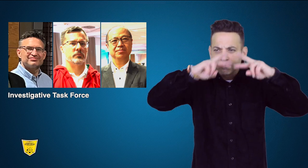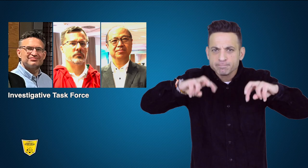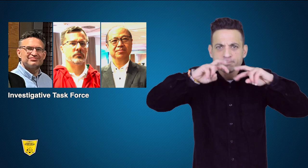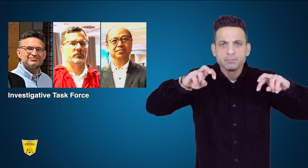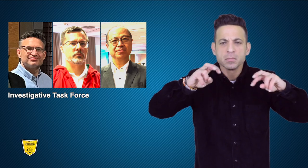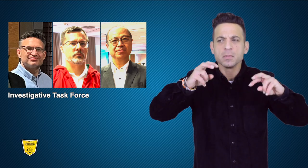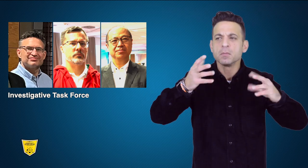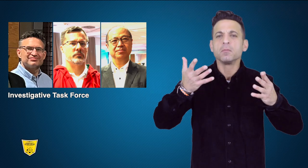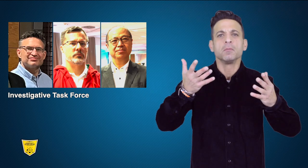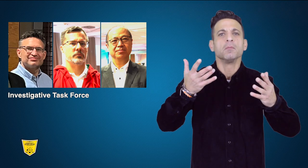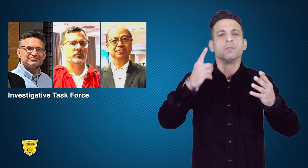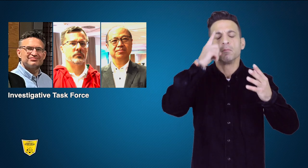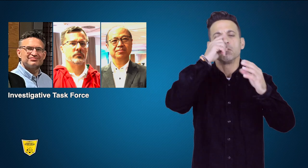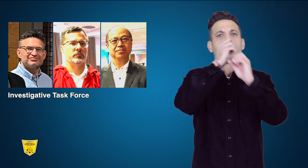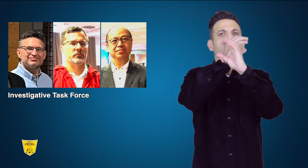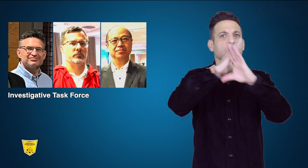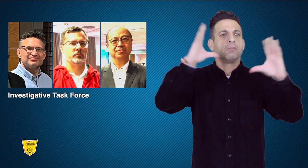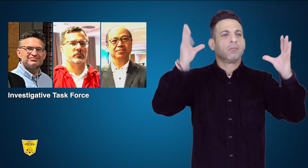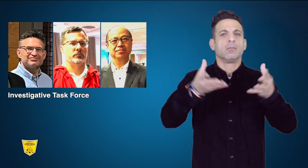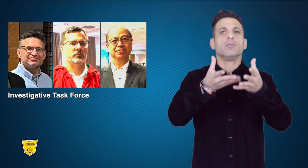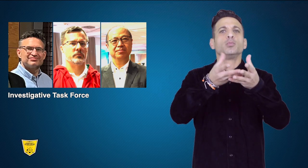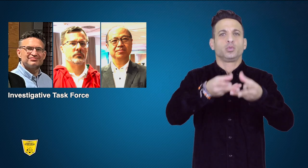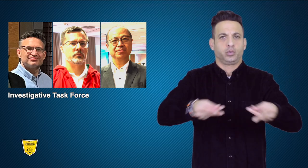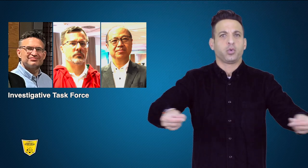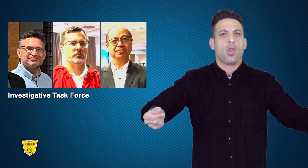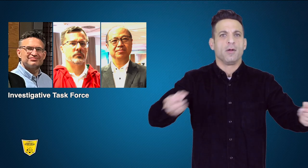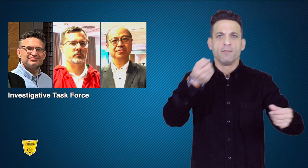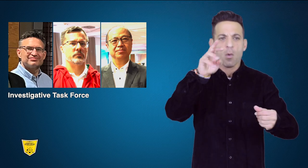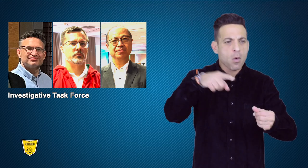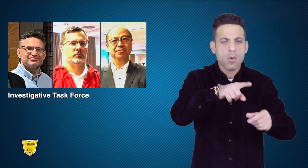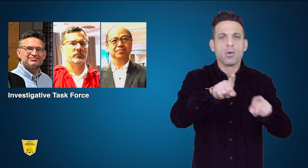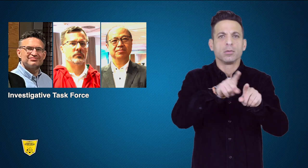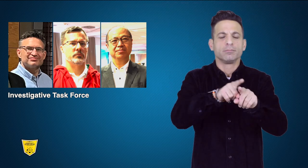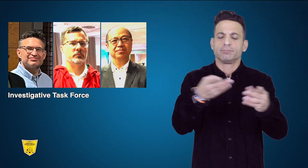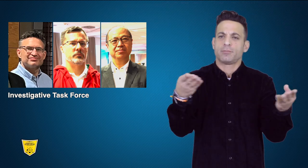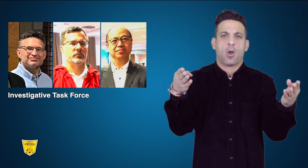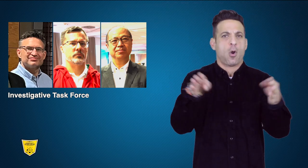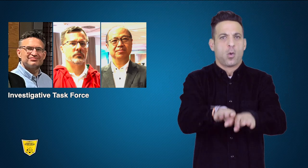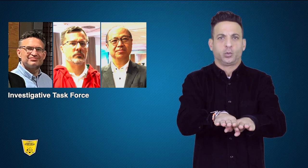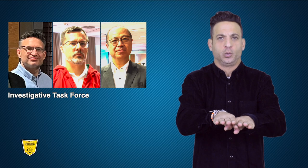of the second faction appears to have been resolved